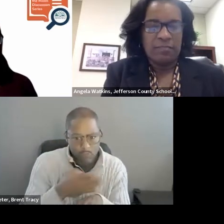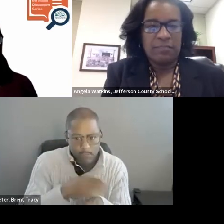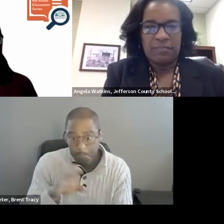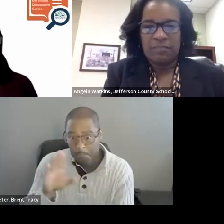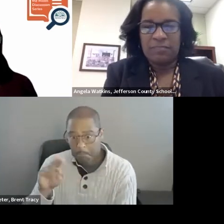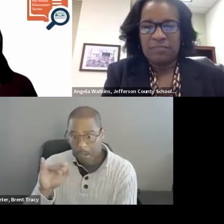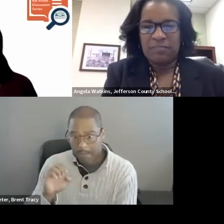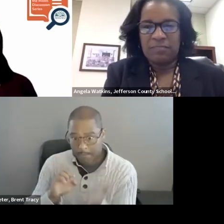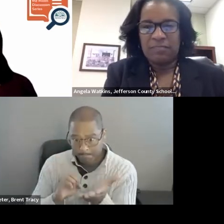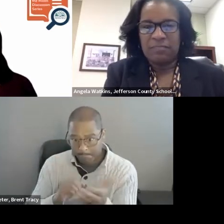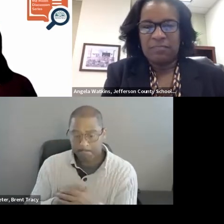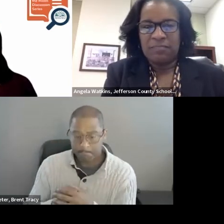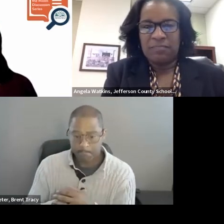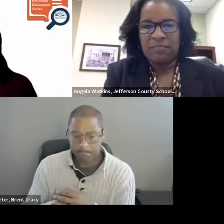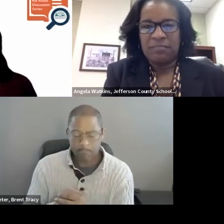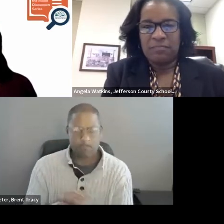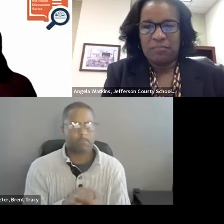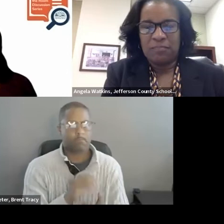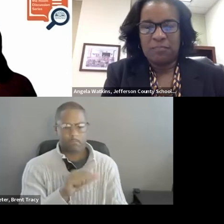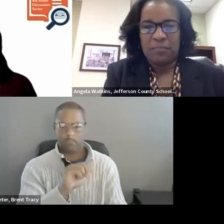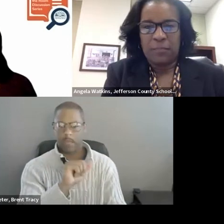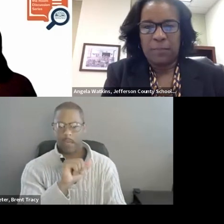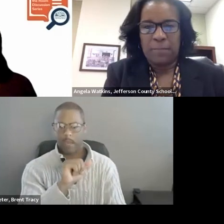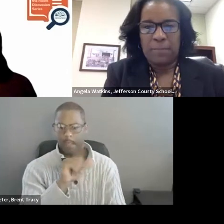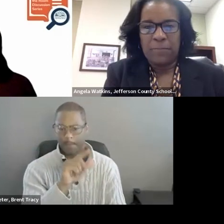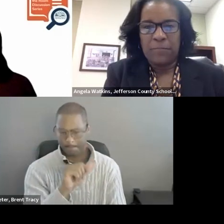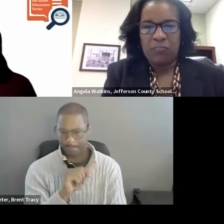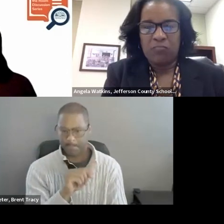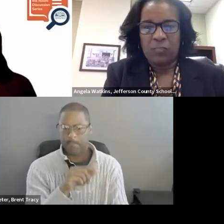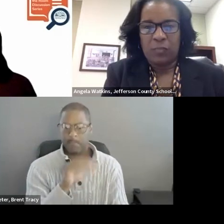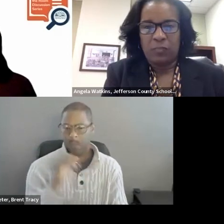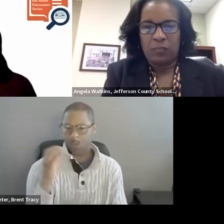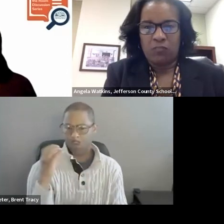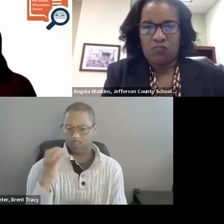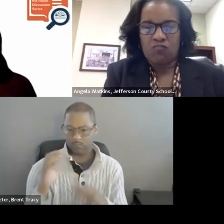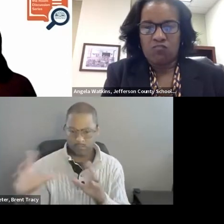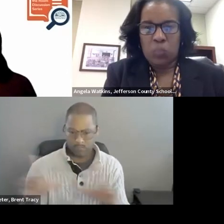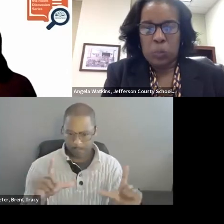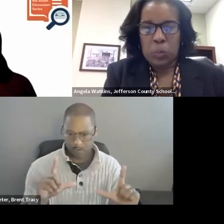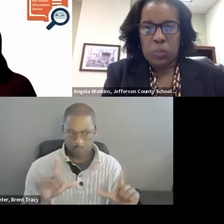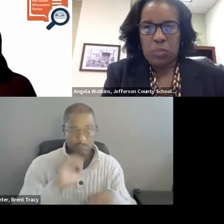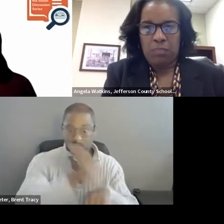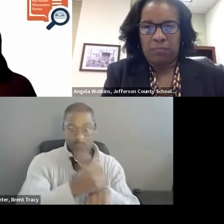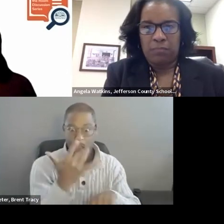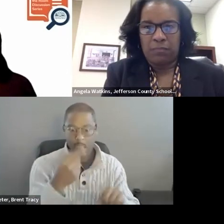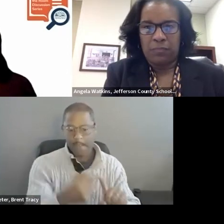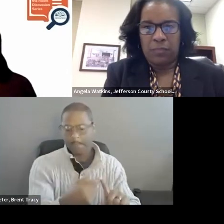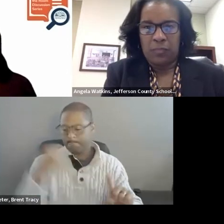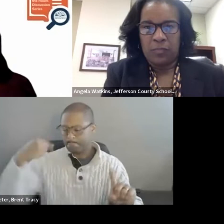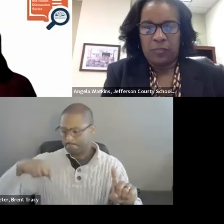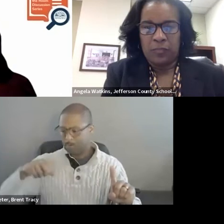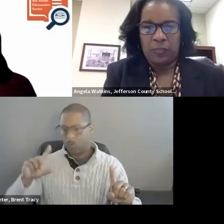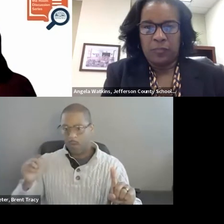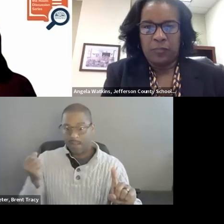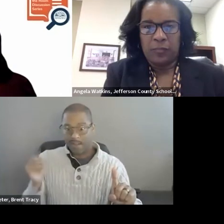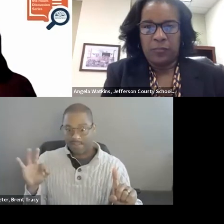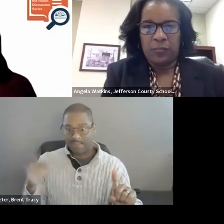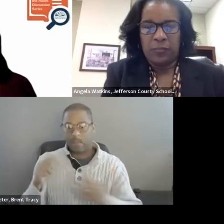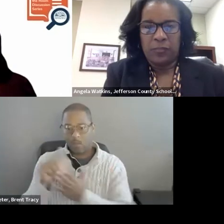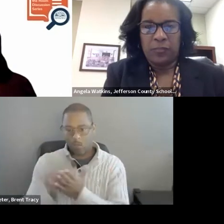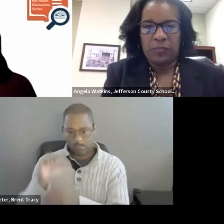The Alabama coaching framework was formed out of the law that was created in 2019 which